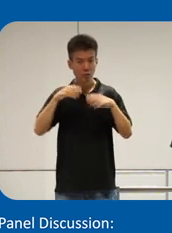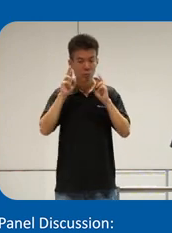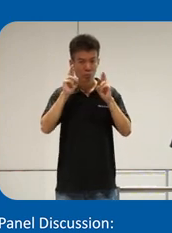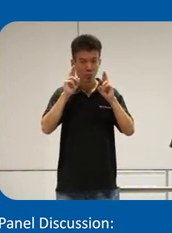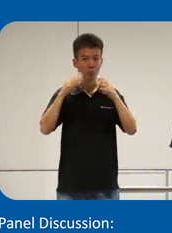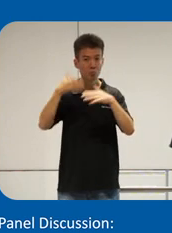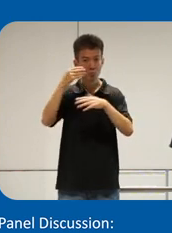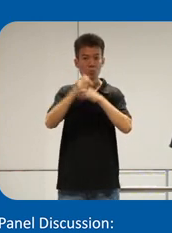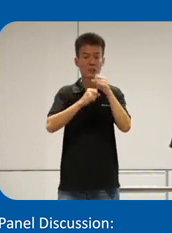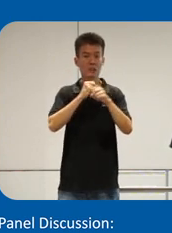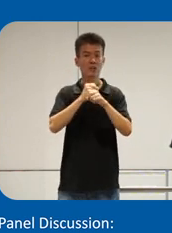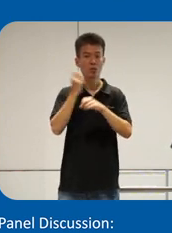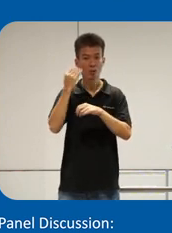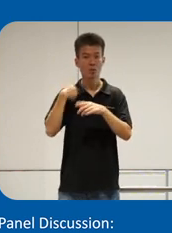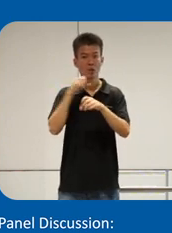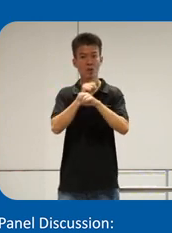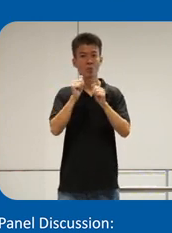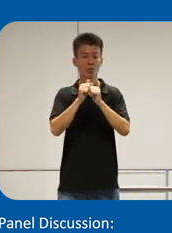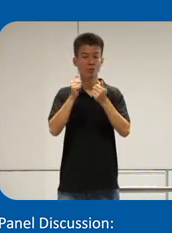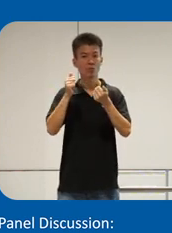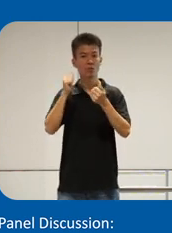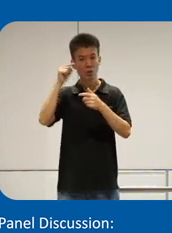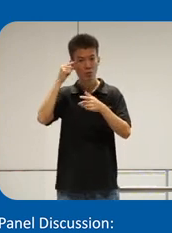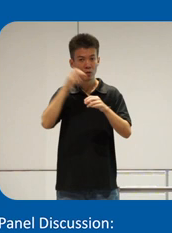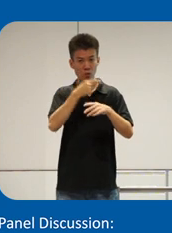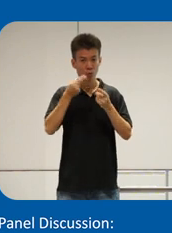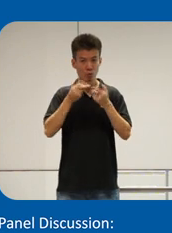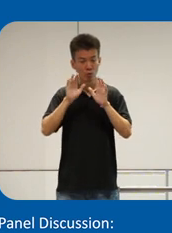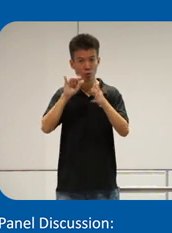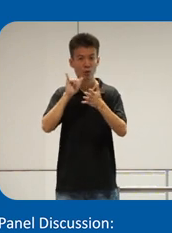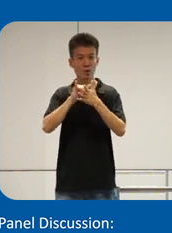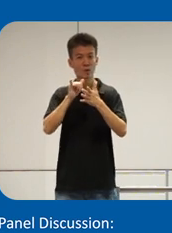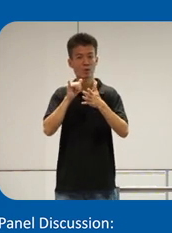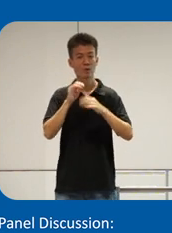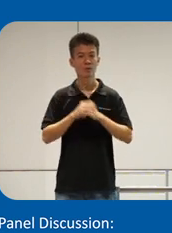next year because we are working with with open government Indonesia to push these regulations